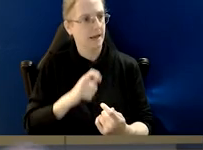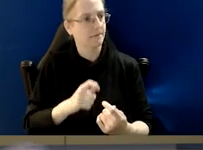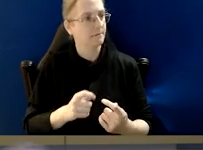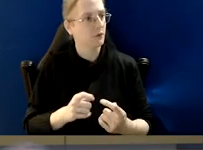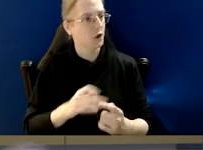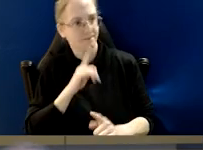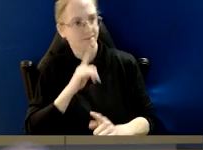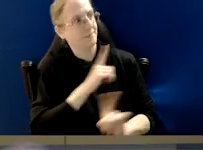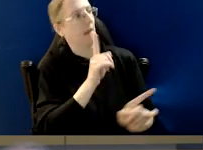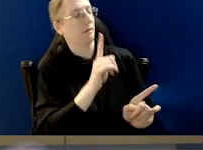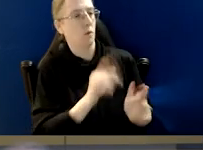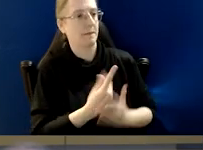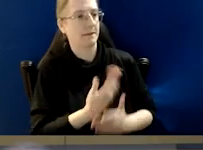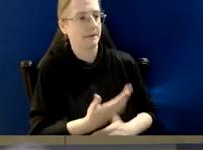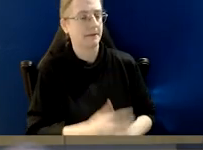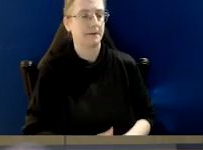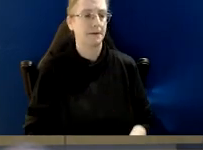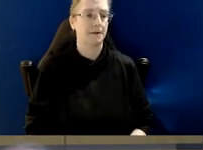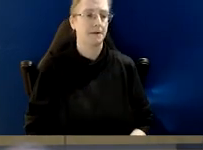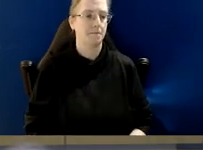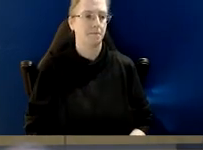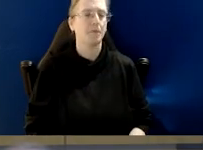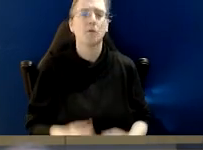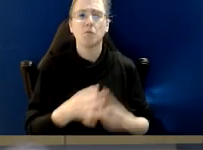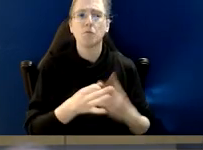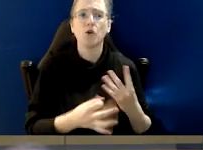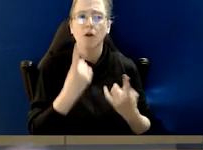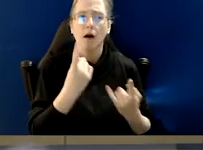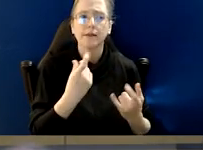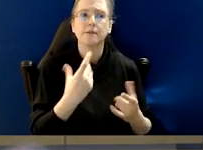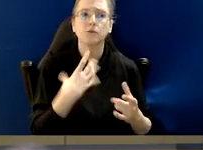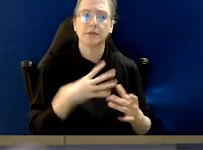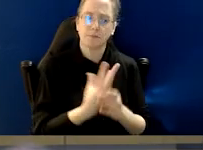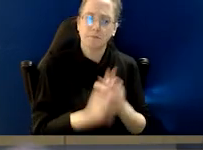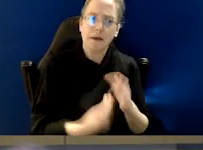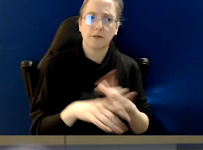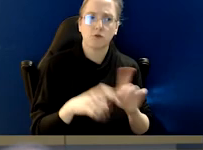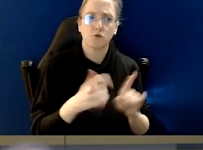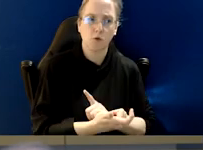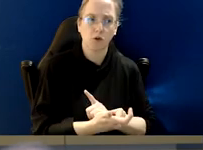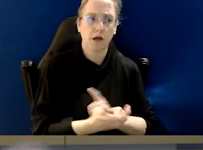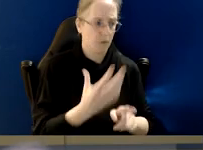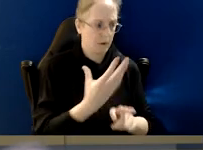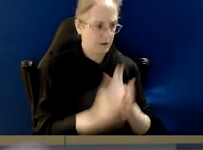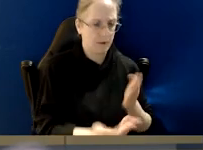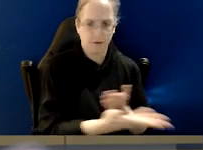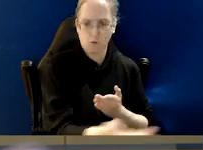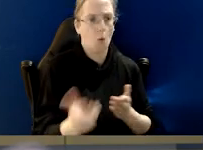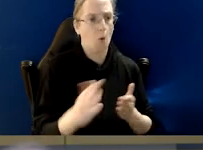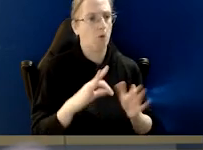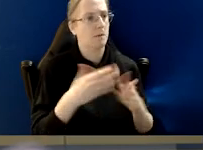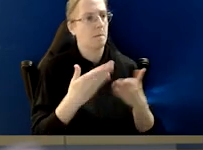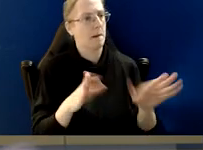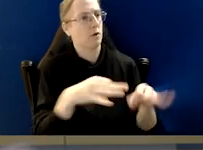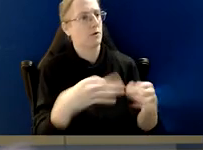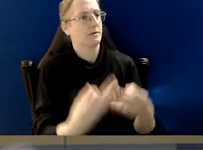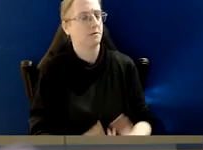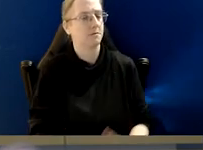They're the key elements of the culture that we need to embed in our public institutions.